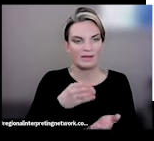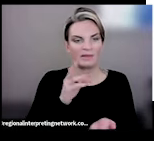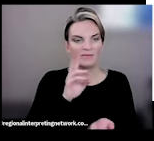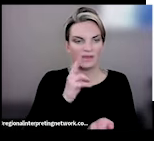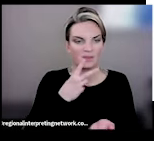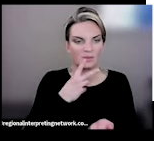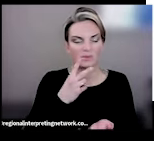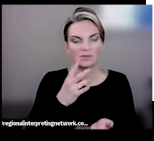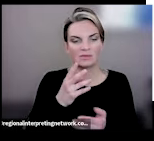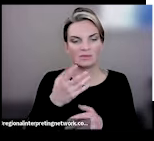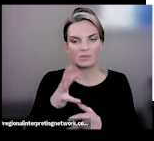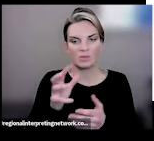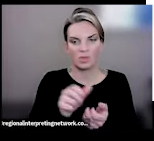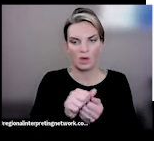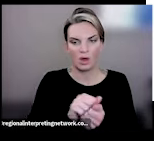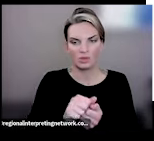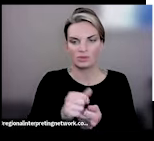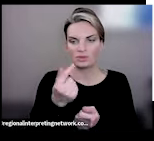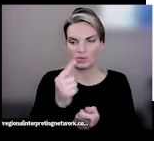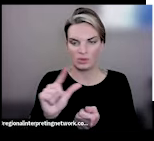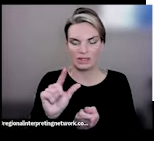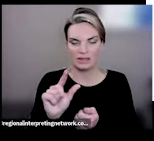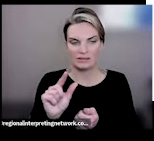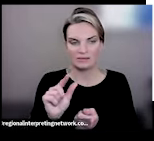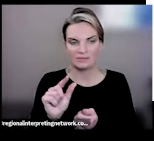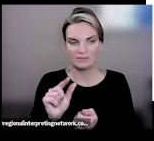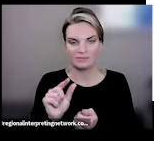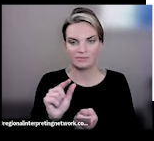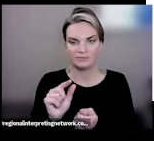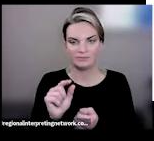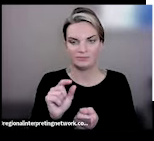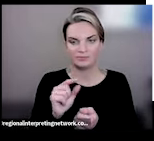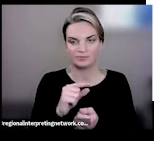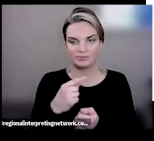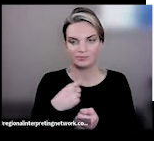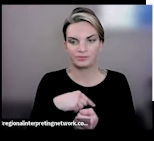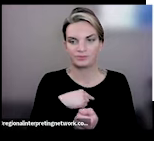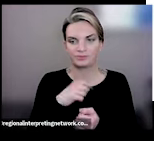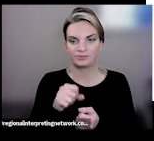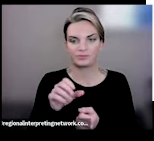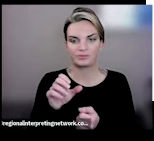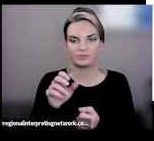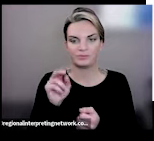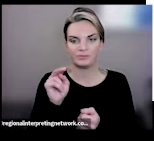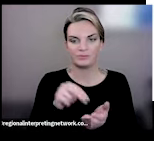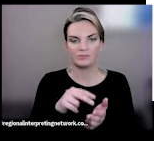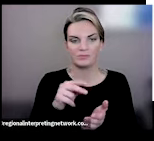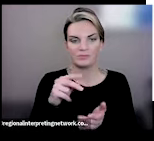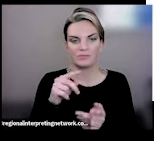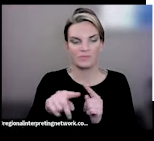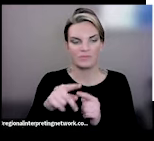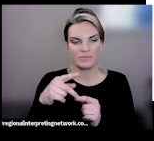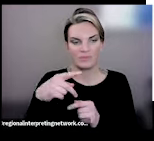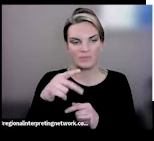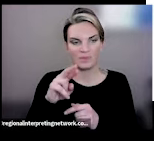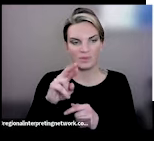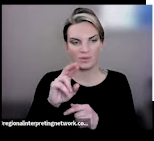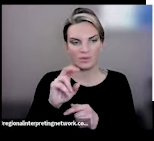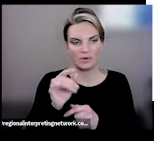grains. We can take a good look at proteins that are already prepared, chicken, canned tuna,